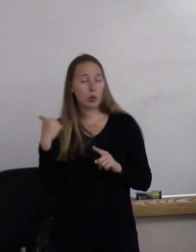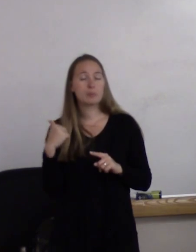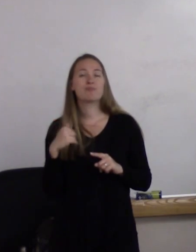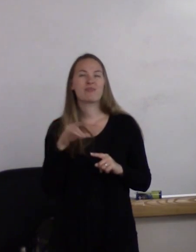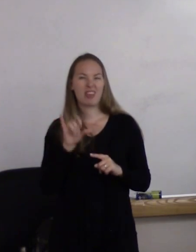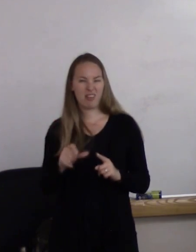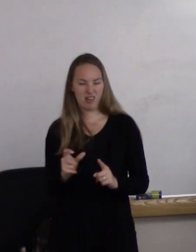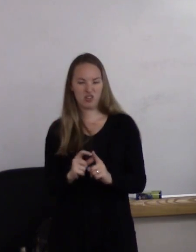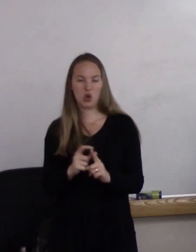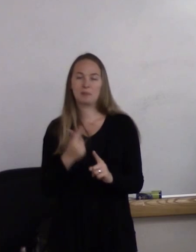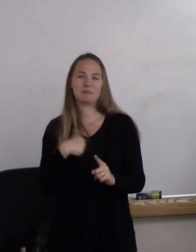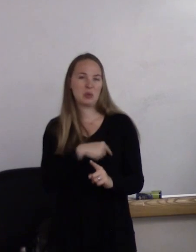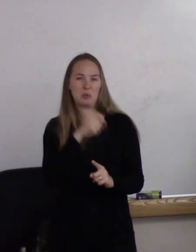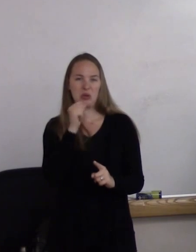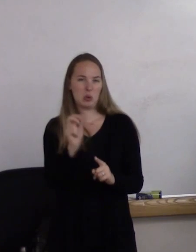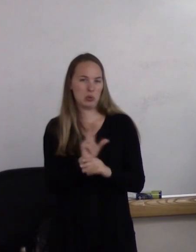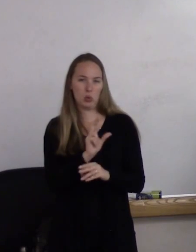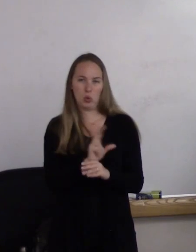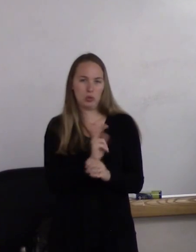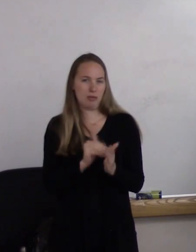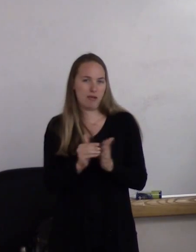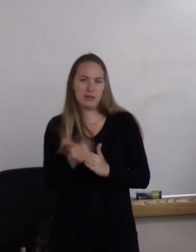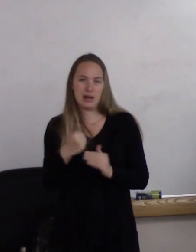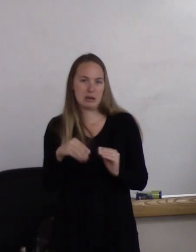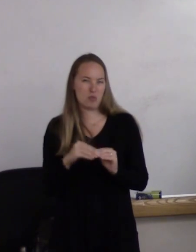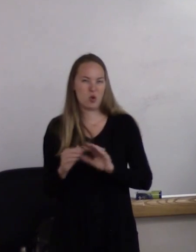that actually we don't use too much any longer.